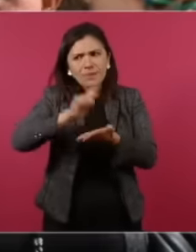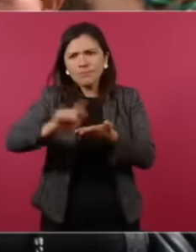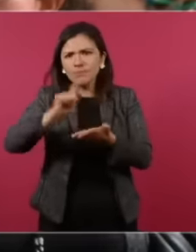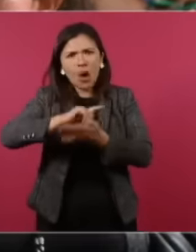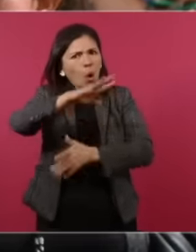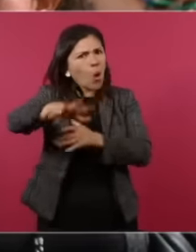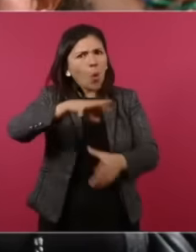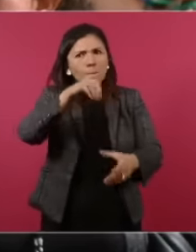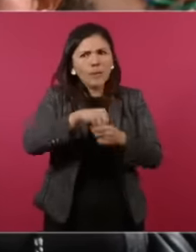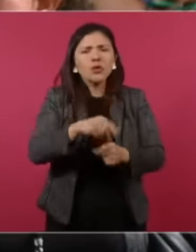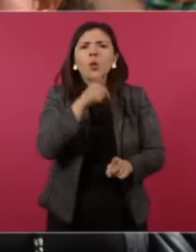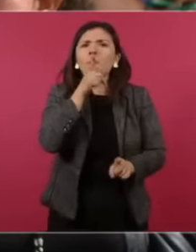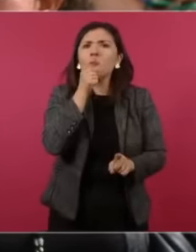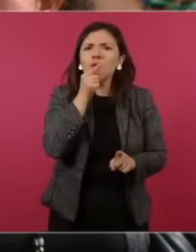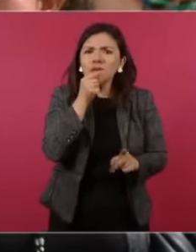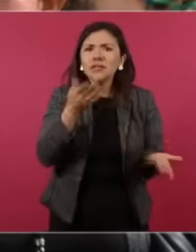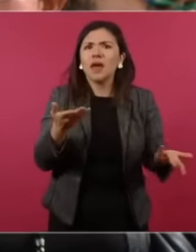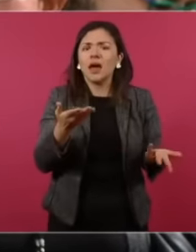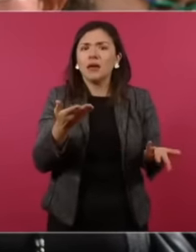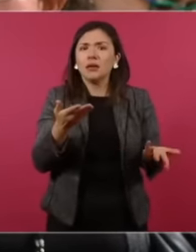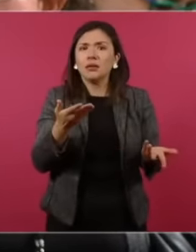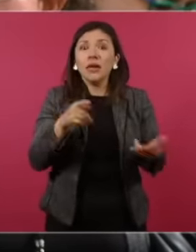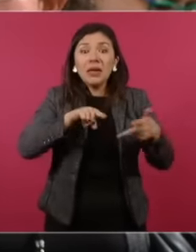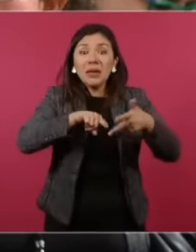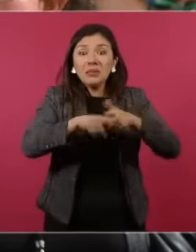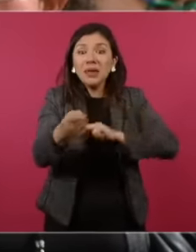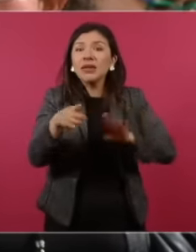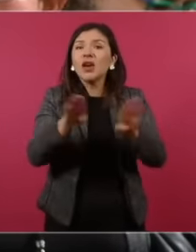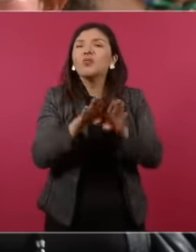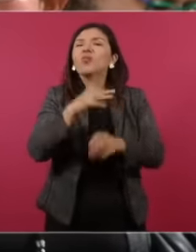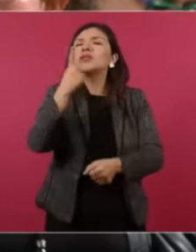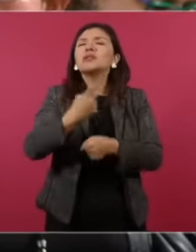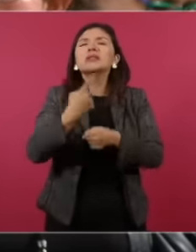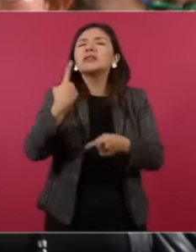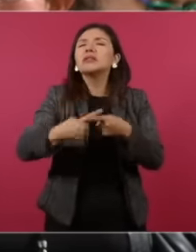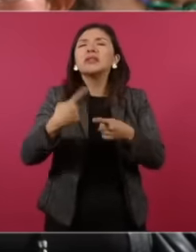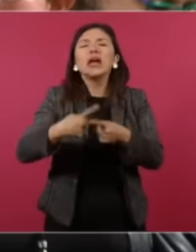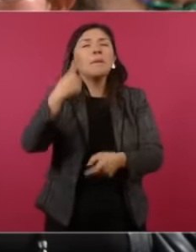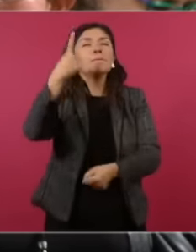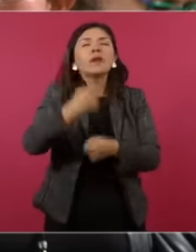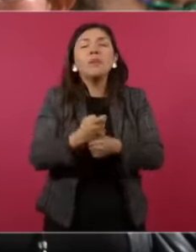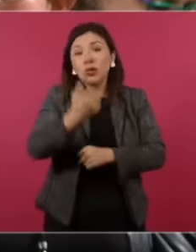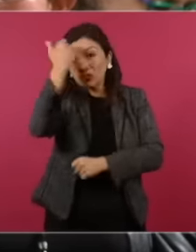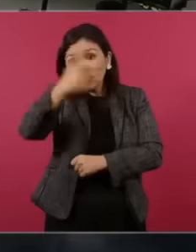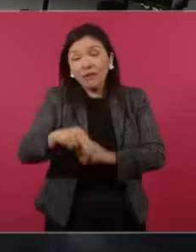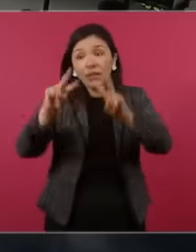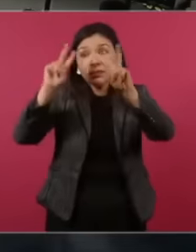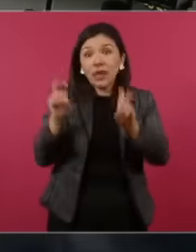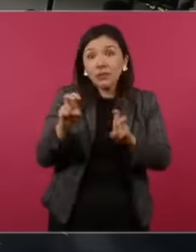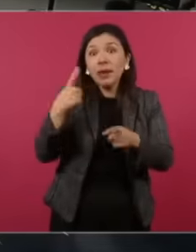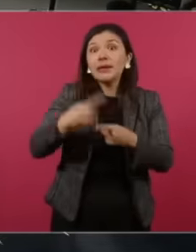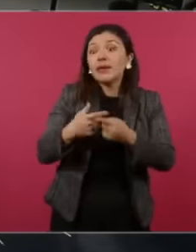the police are cleaned from above and from below of those who start of those who take the first place issue of the first responders, the